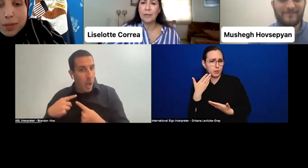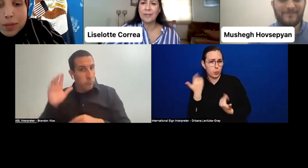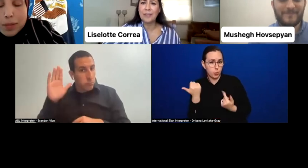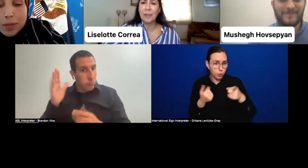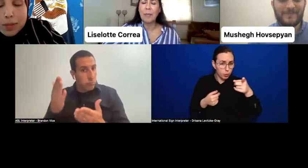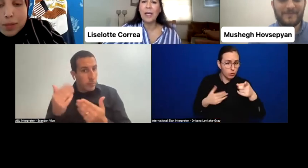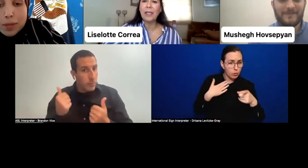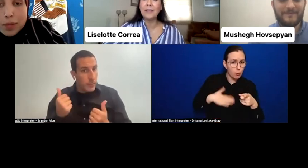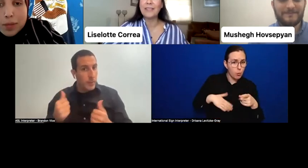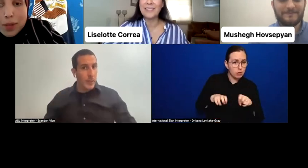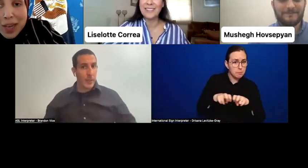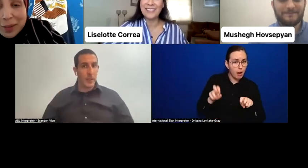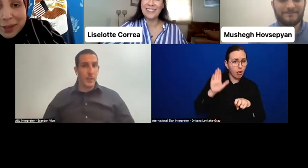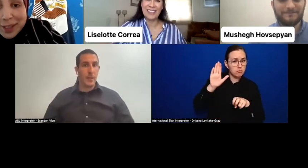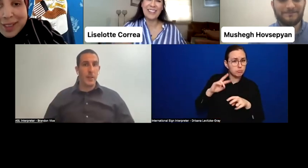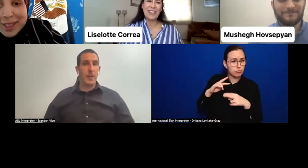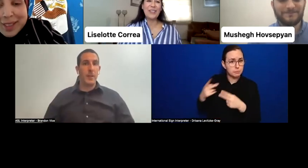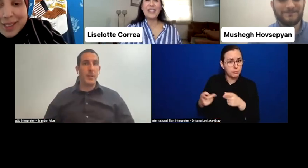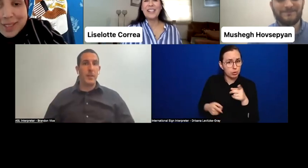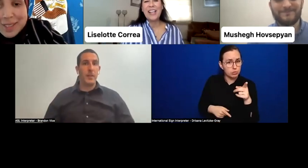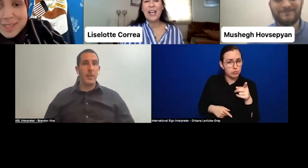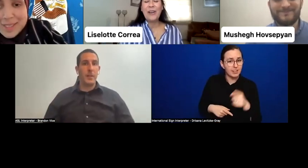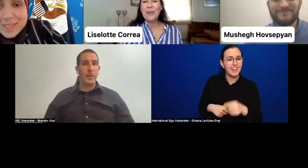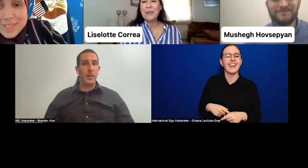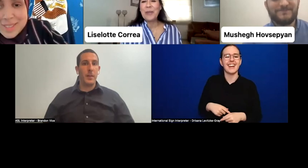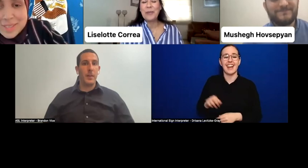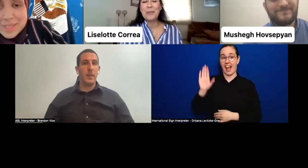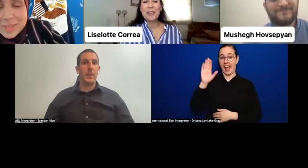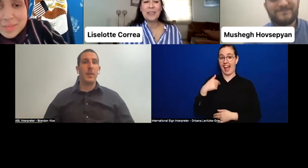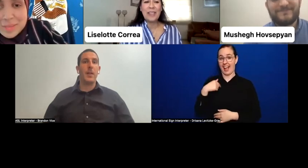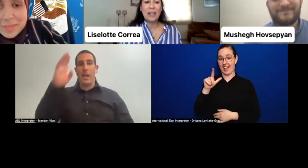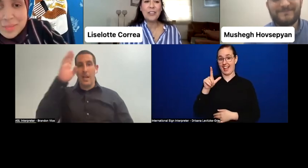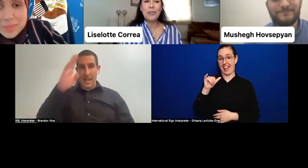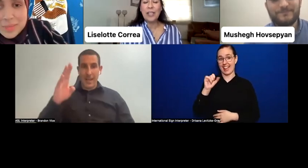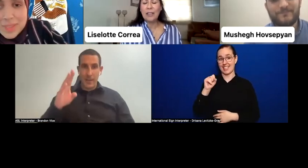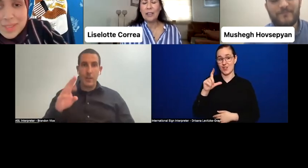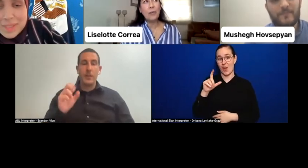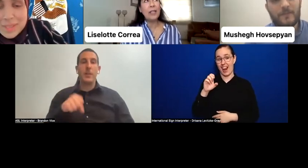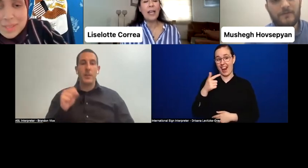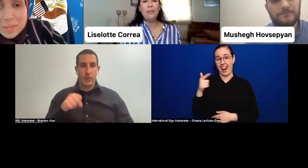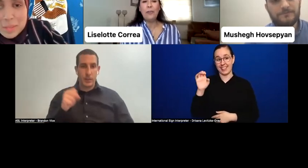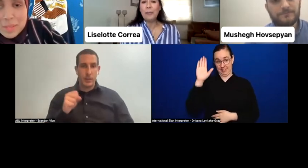May I? Yes, of course. OK. Sara, I just said, well, I firmly